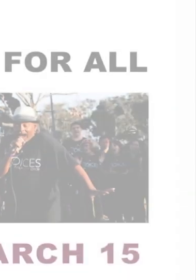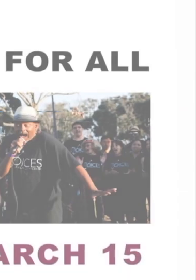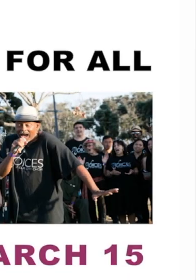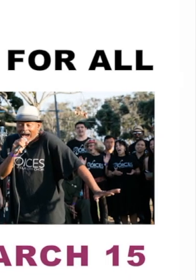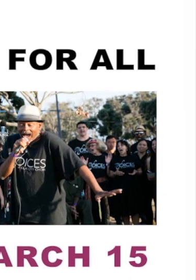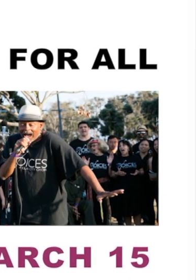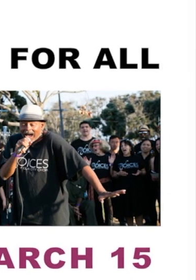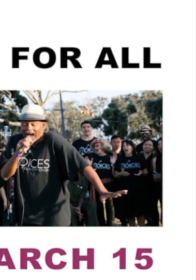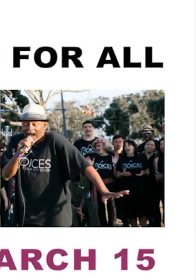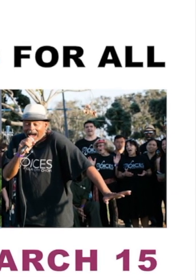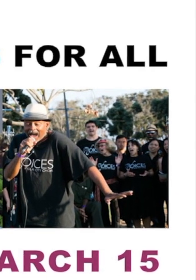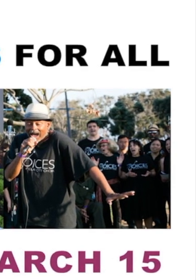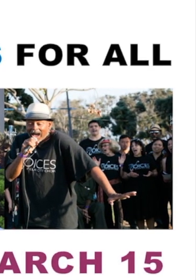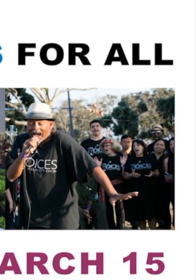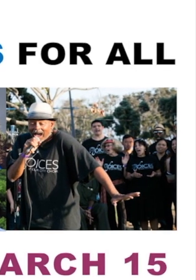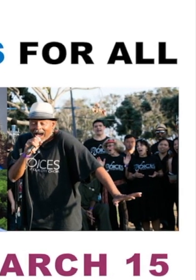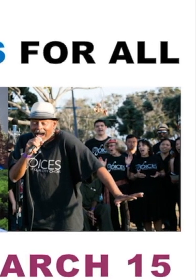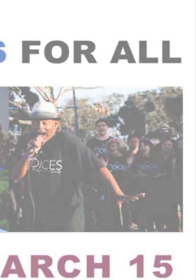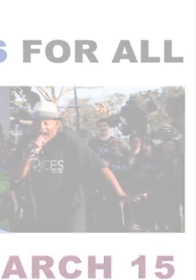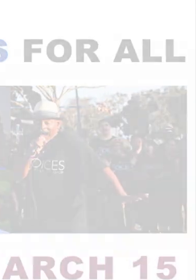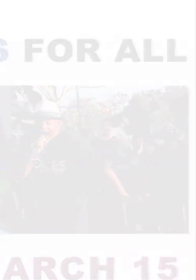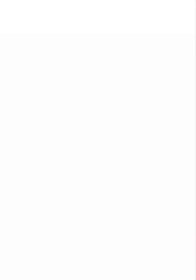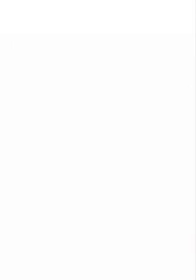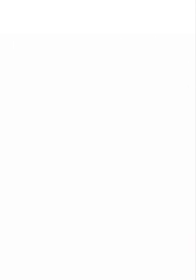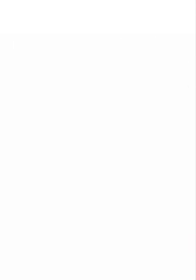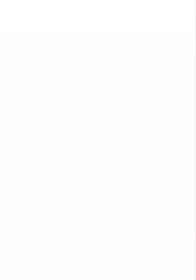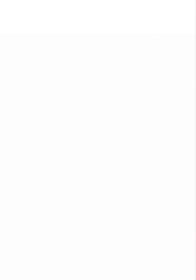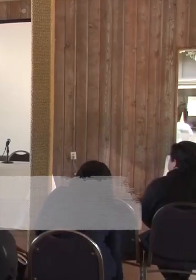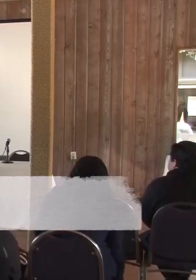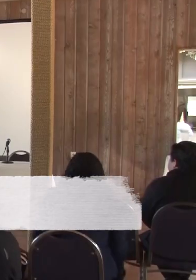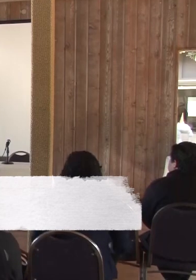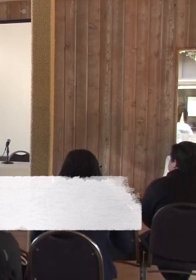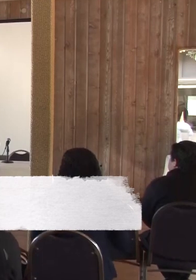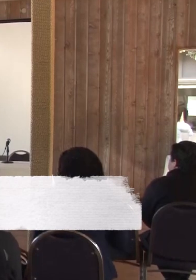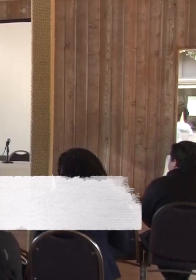OK. Good morning everybody. We're going to get started. So if you want